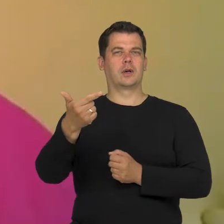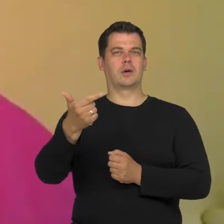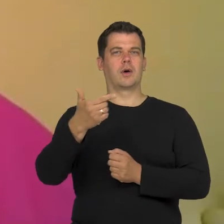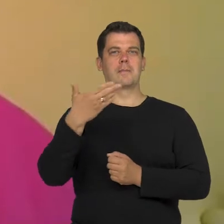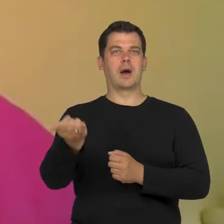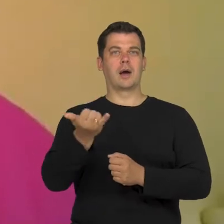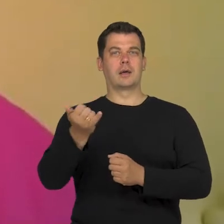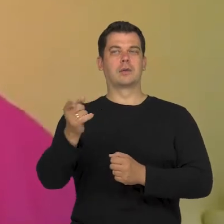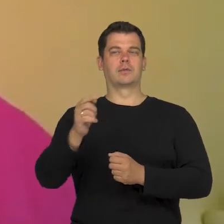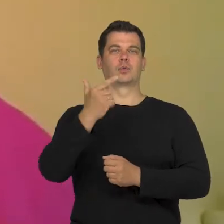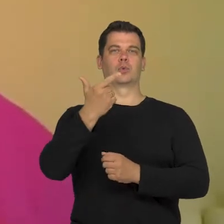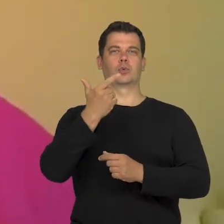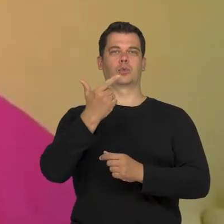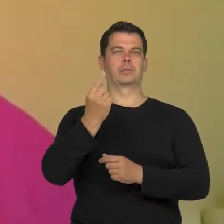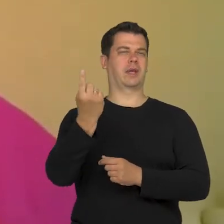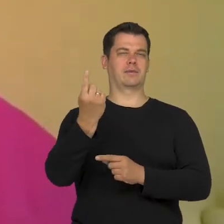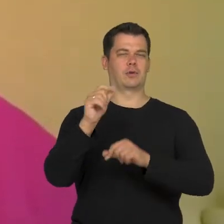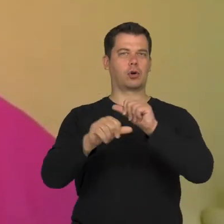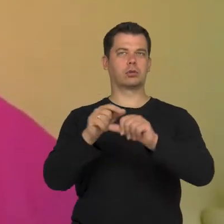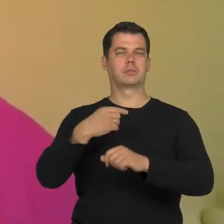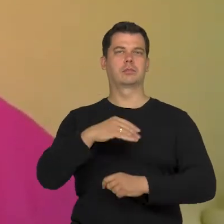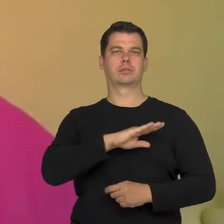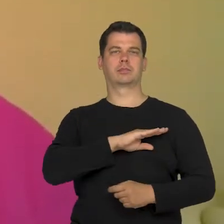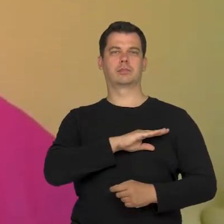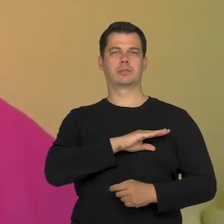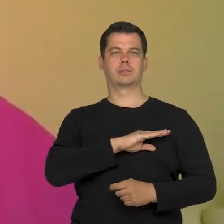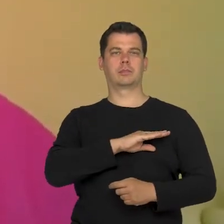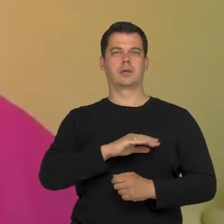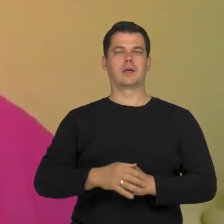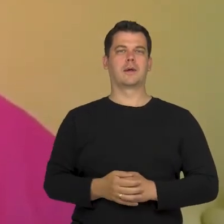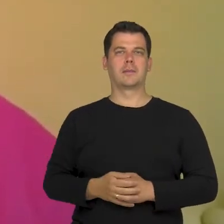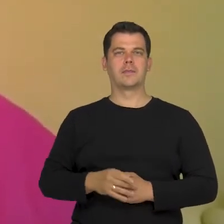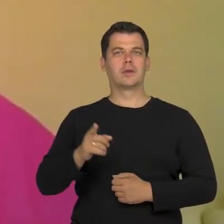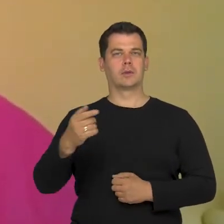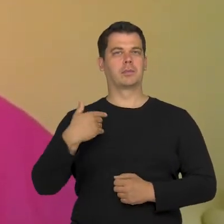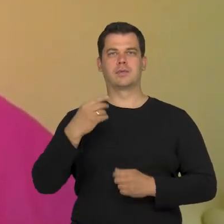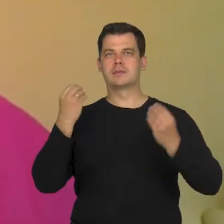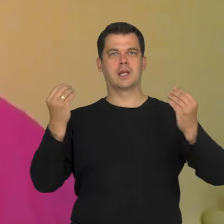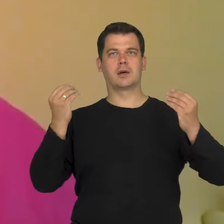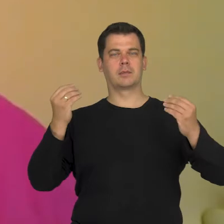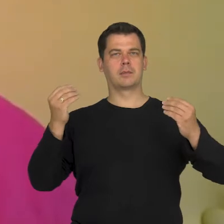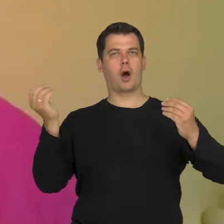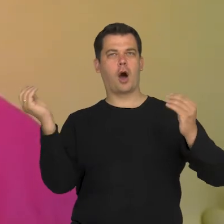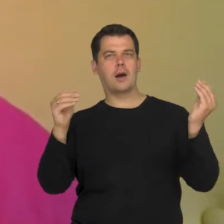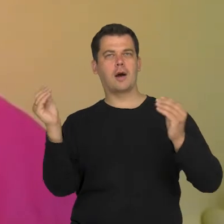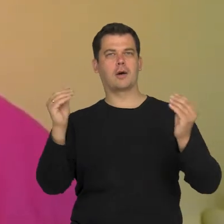whose anniversary of death will be on 22 May. A great choreographer, playwright, director